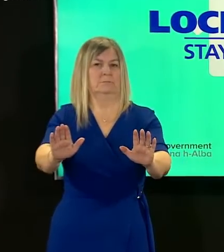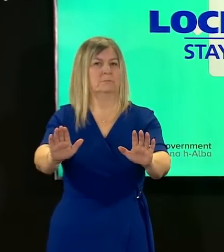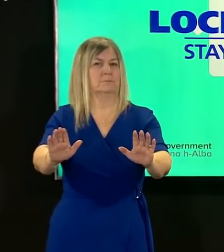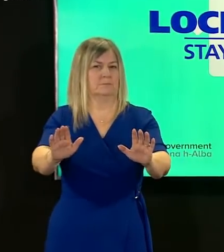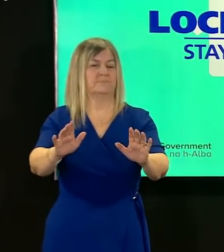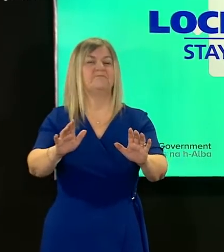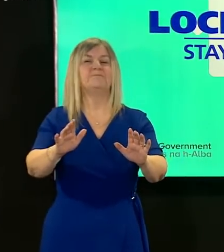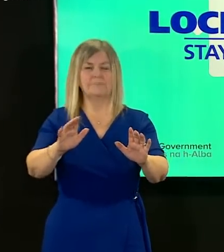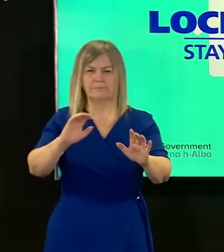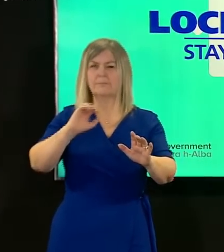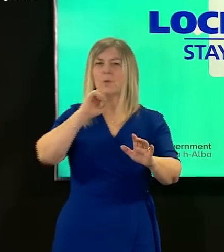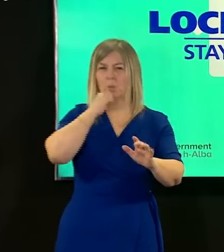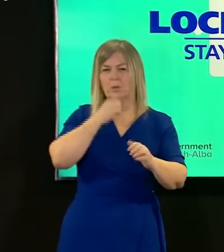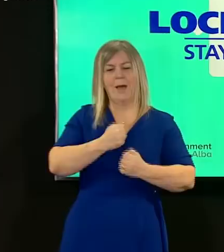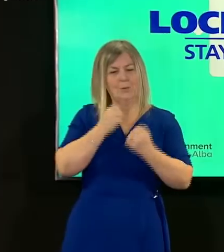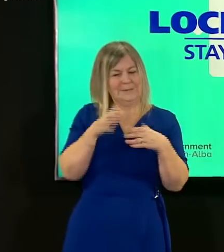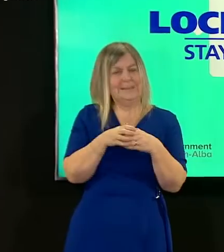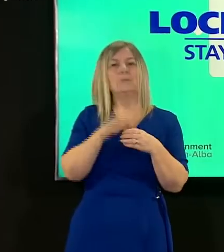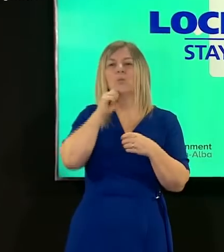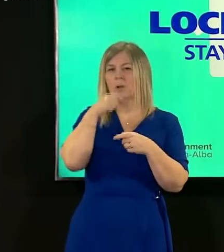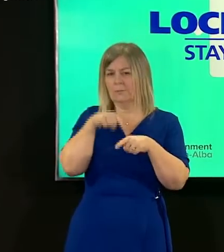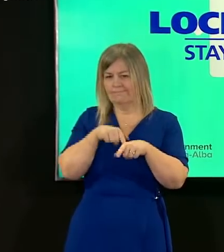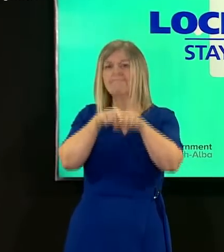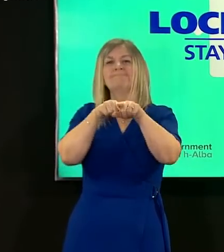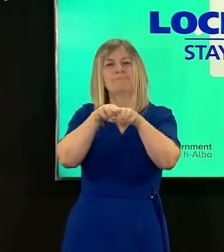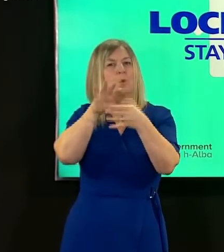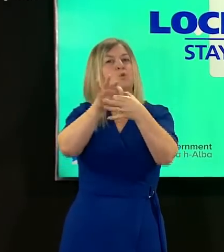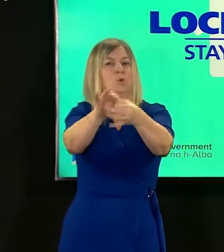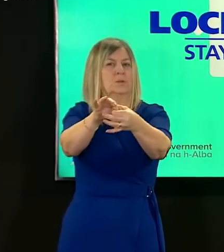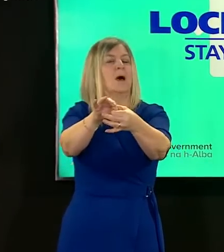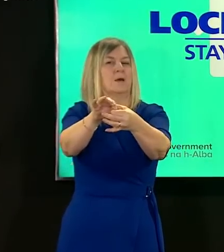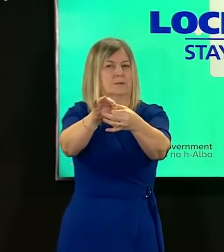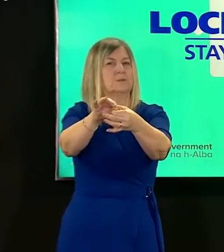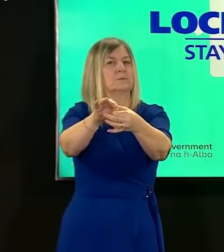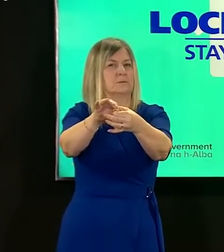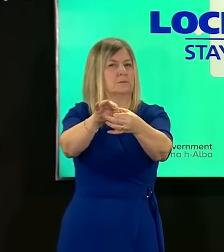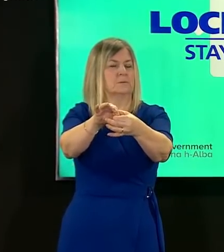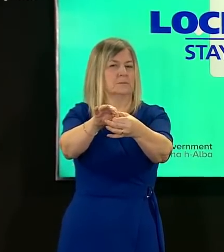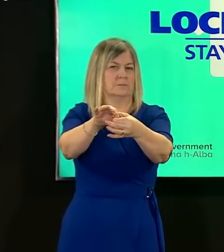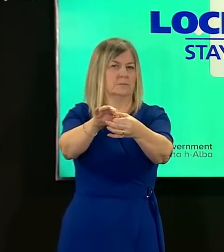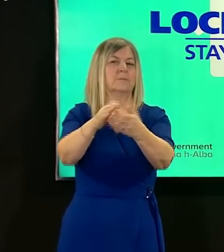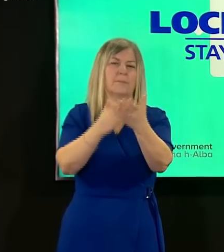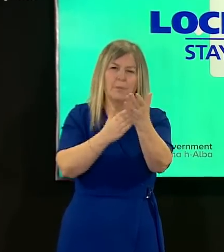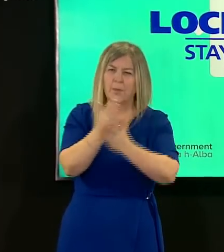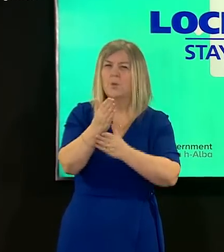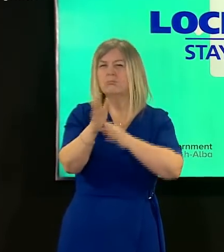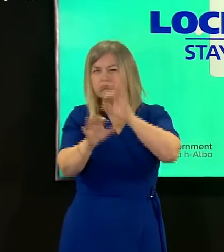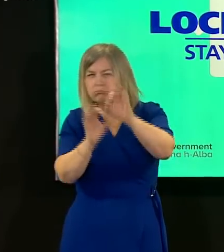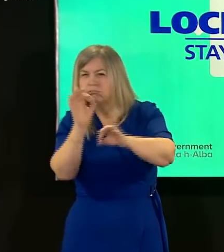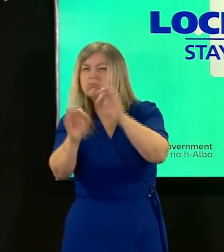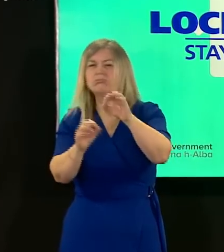our test and protect teams contact you and then they'll they'll go through the process with you